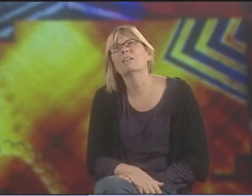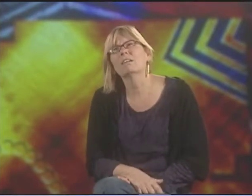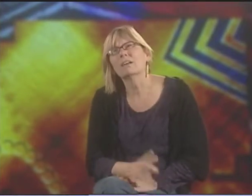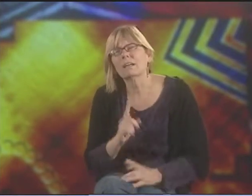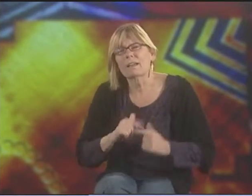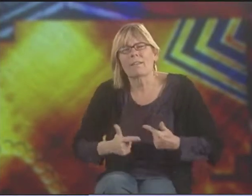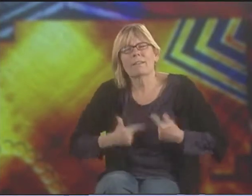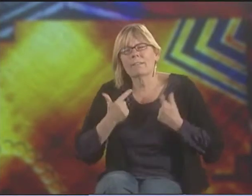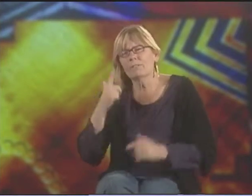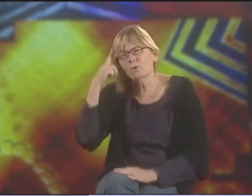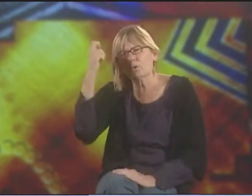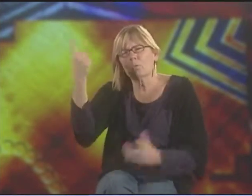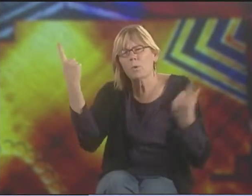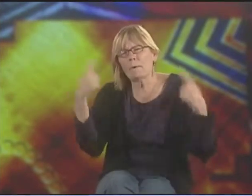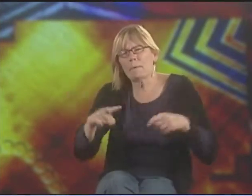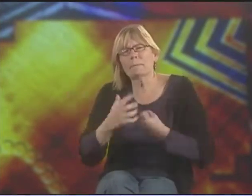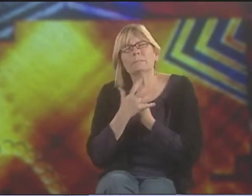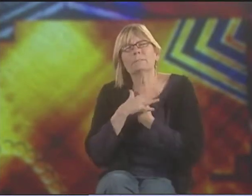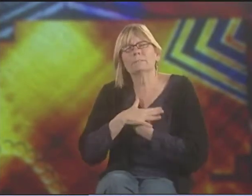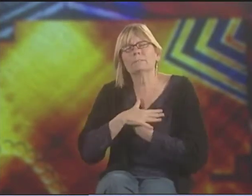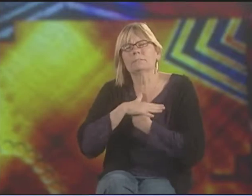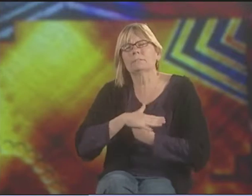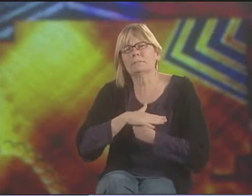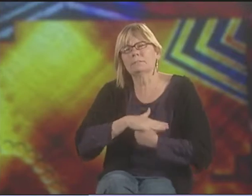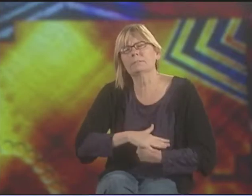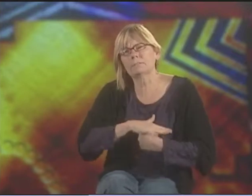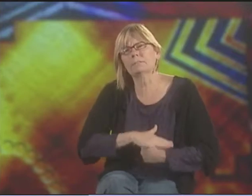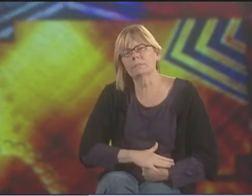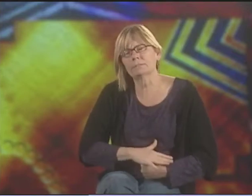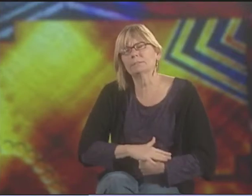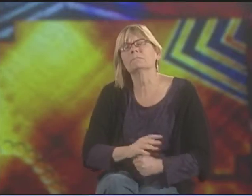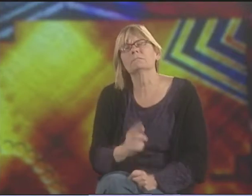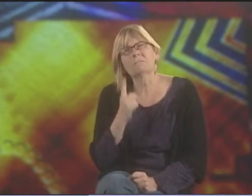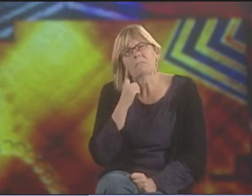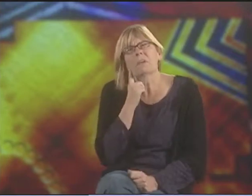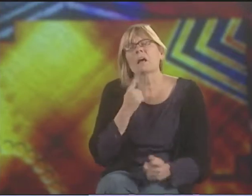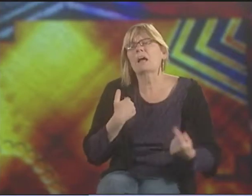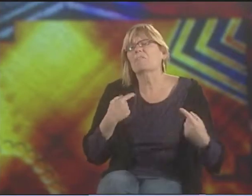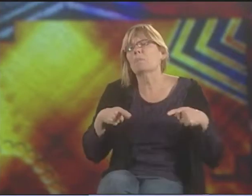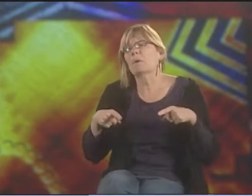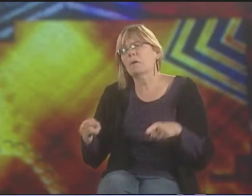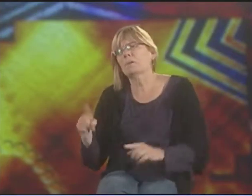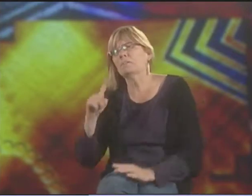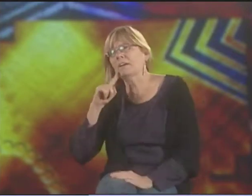WHAT HAPPENS TO A DREAM DEFERRED? I THINK THAT'S PARALLEL TO THE DEAF EXPERIENCE,